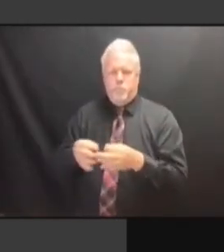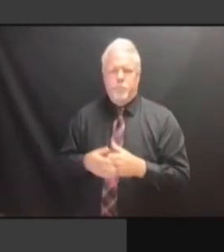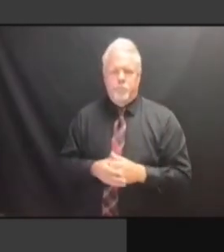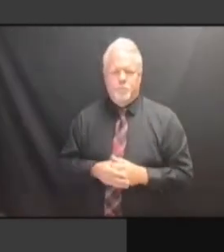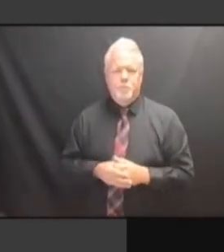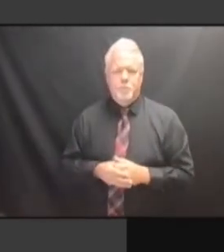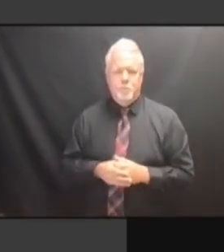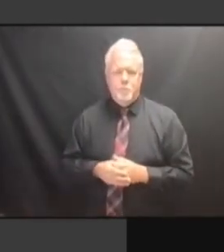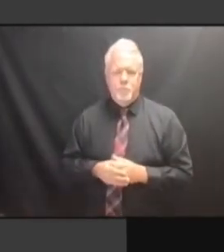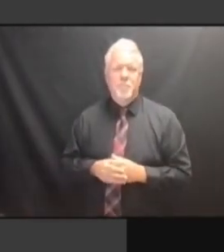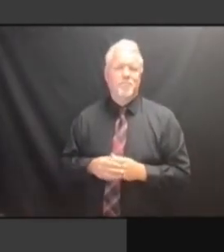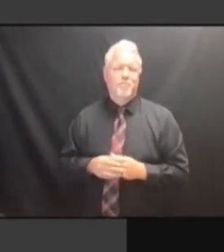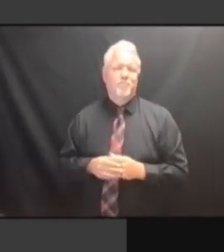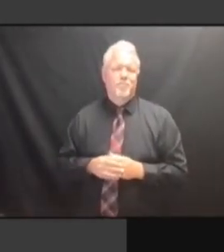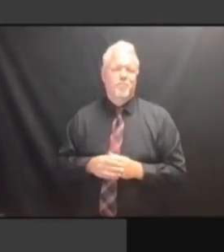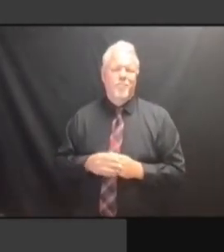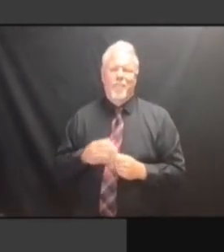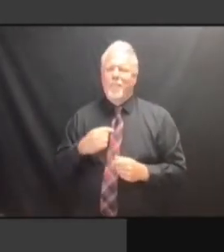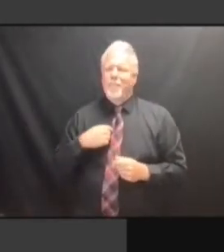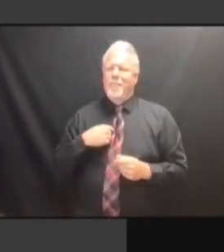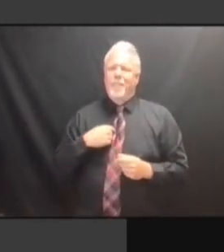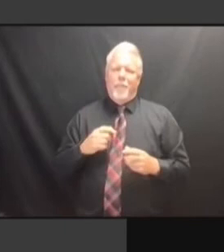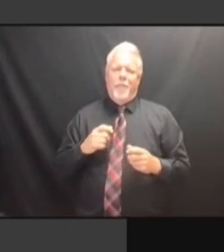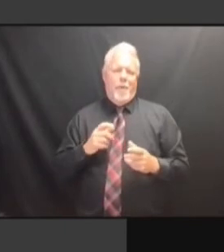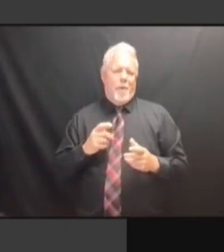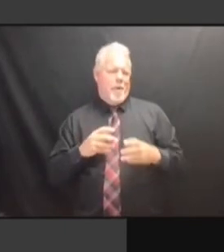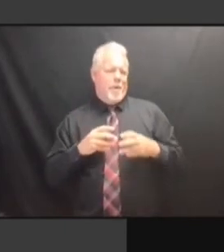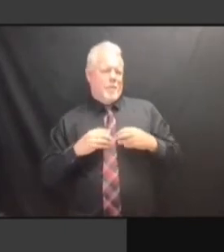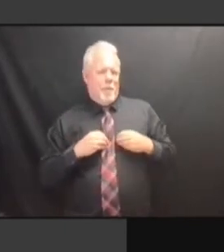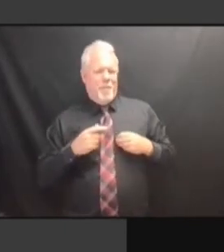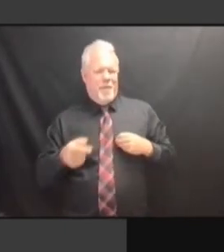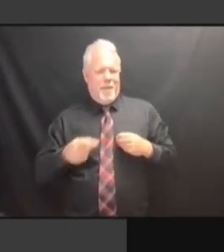IT IS SIMPLY A MATTER OF EVALUATING WHETHER THERE IT IS SIMPLY A MATTER OF EVALUATING WHETHER THERE IS IT IS SIMPLY A MATTER OF EVALUATING WHETHER THERE IS AN EVALUATING WHETHER THERE IS AN EVALUATING WHETHER THERE IS AN ISSUE EVALUATING WHETHER THERE IS AN ISSUE WITH EVALUATING WHETHER THERE IS AN ISSUE WITH THEIR EVALUATING WHETHER THERE IS AN ISSUE WITH THEIR PROCEDURES EVALUATING WHETHER THERE IS AN ISSUE WITH THEIR PROCEDURES OR ISSUE WITH THEIR PROCEDURES OR ISSUE WITH THEIR PROCEDURES OR MACHINES ISSUE WITH THEIR PROCEDURES OR MACHINES THAT ISSUE WITH THEIR PROCEDURES OR MACHINES THAT NEEDS ISSUE WITH THEIR PROCEDURES OR MACHINES THAT NEEDS TO ISSUE WITH THEIR PROCEDURES OR MACHINES THAT NEEDS TO BE MACHINES THAT NEEDS TO BE